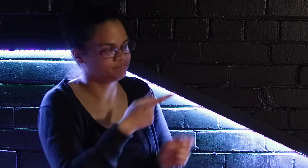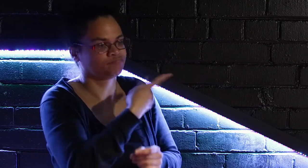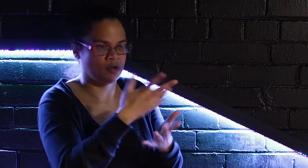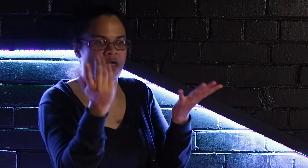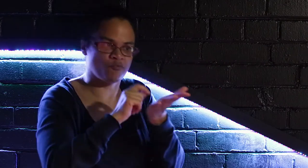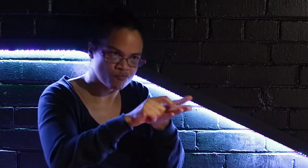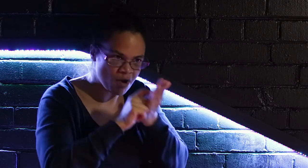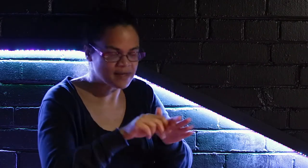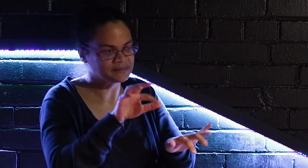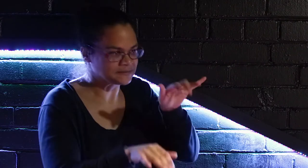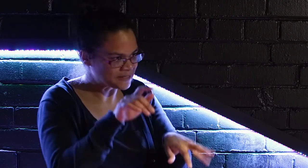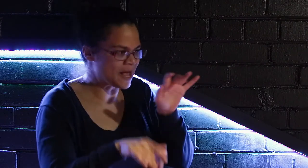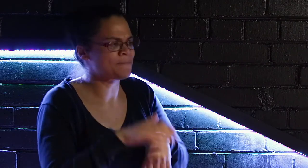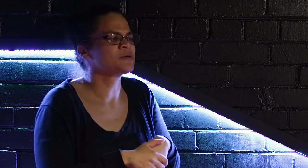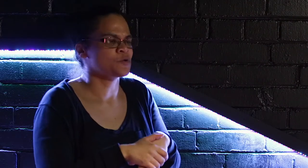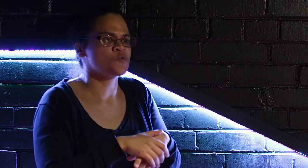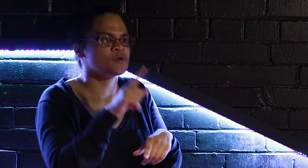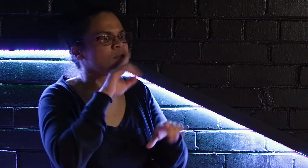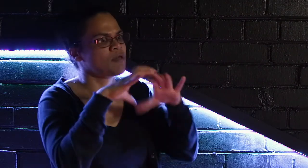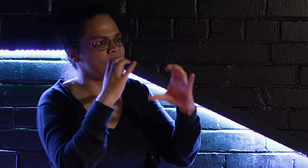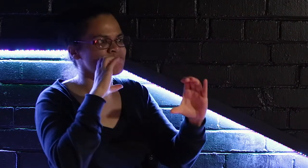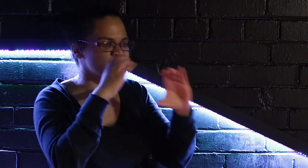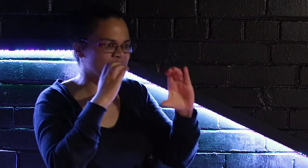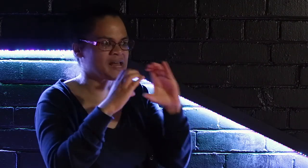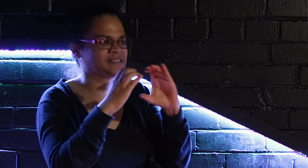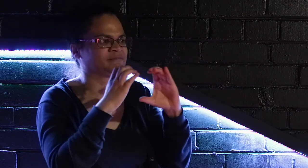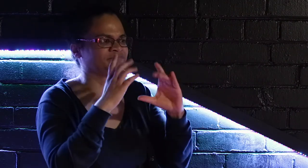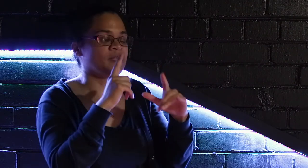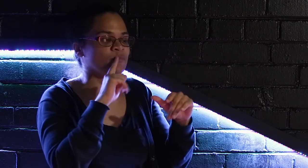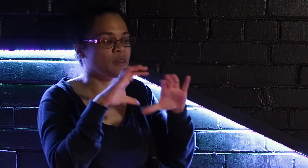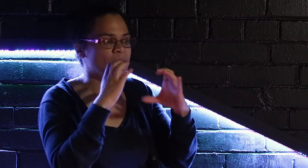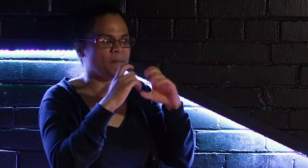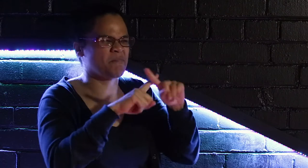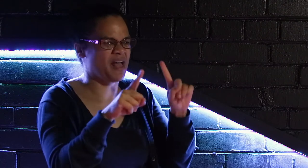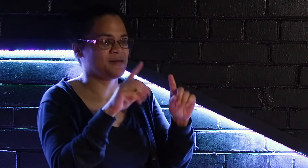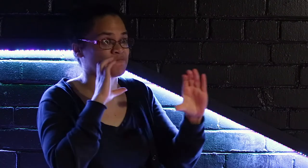We didn't have any Interpreters so there was a lot of writing back and forth and texting and there was communication